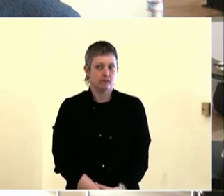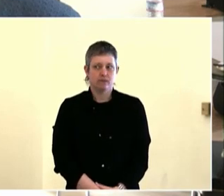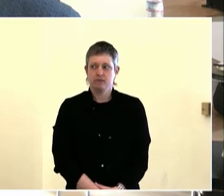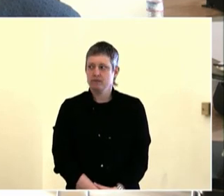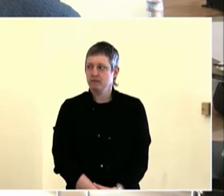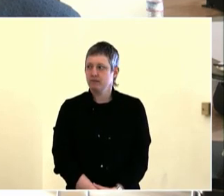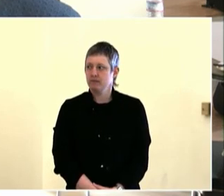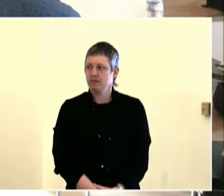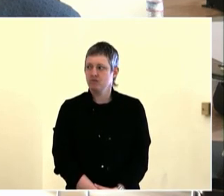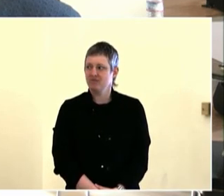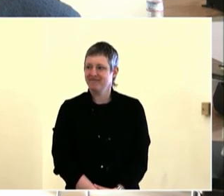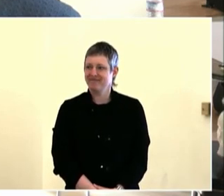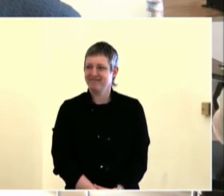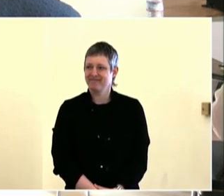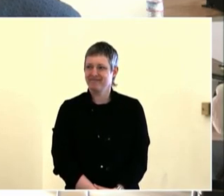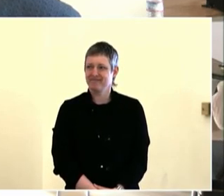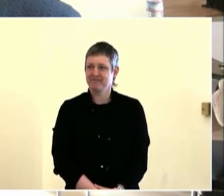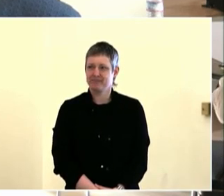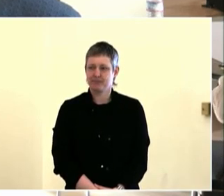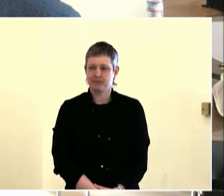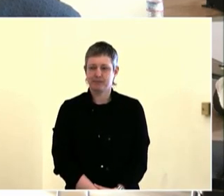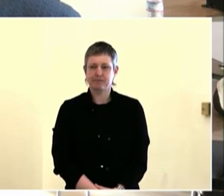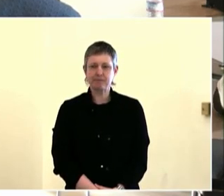elements that we want to see in